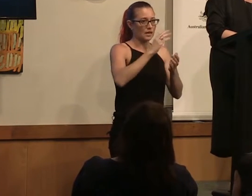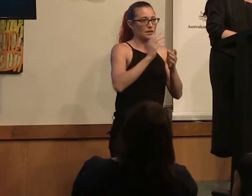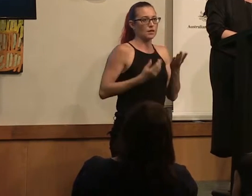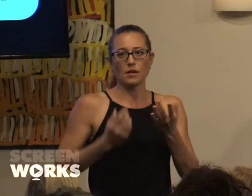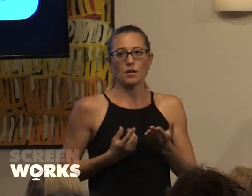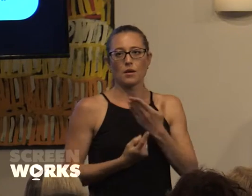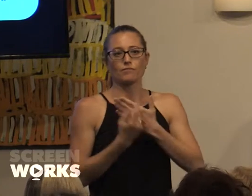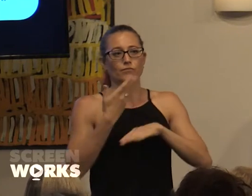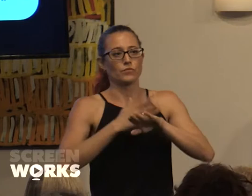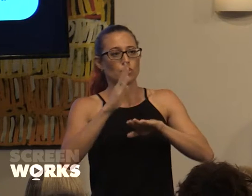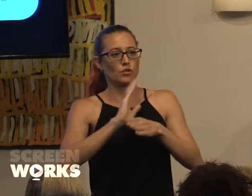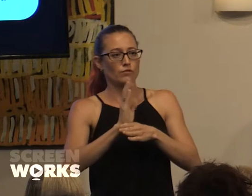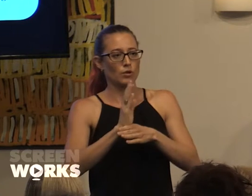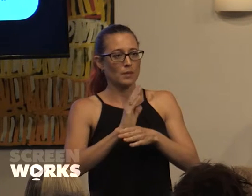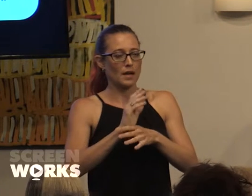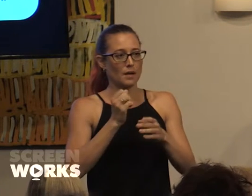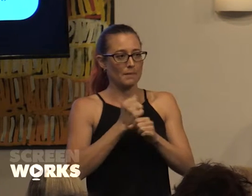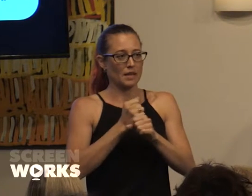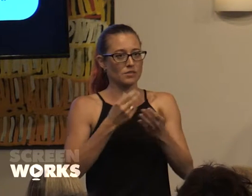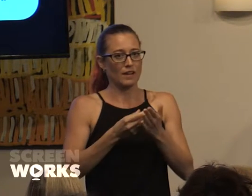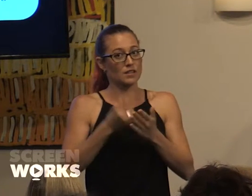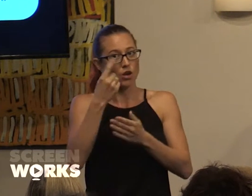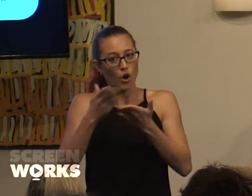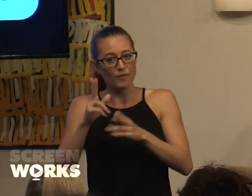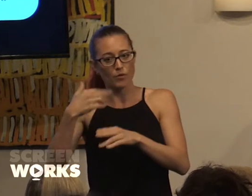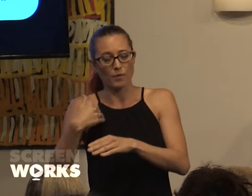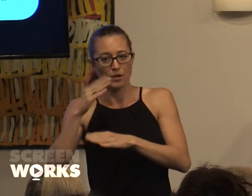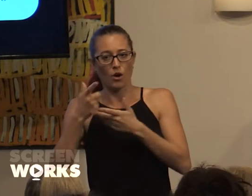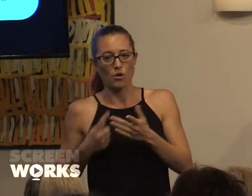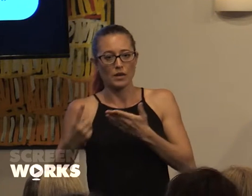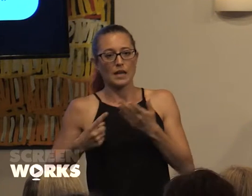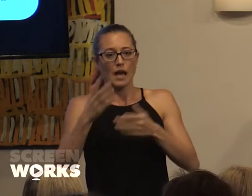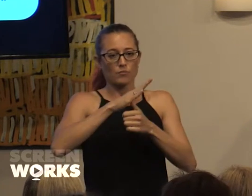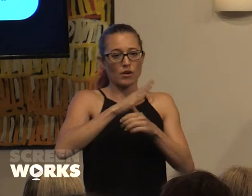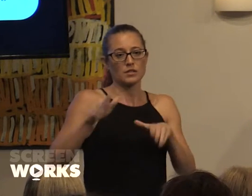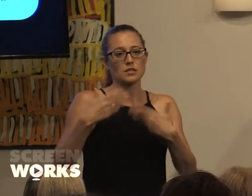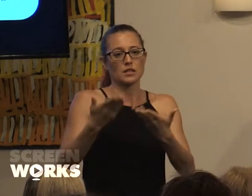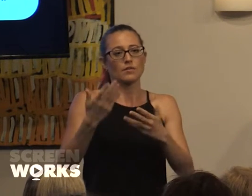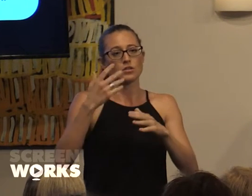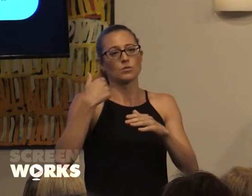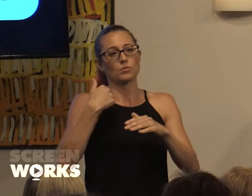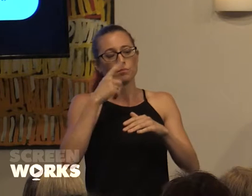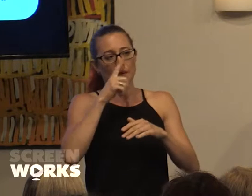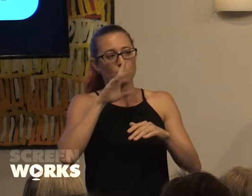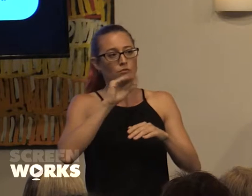female directors only and priority is also given to teams which include people from under-represented groups and